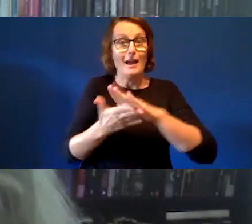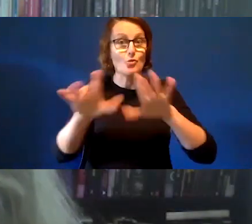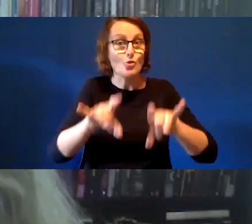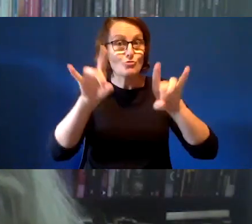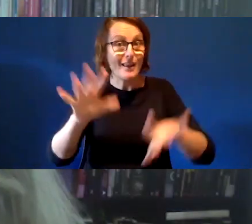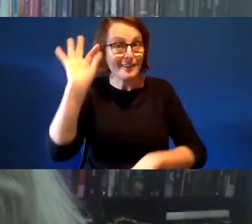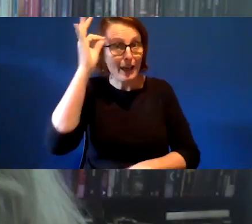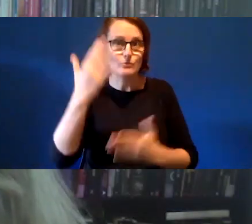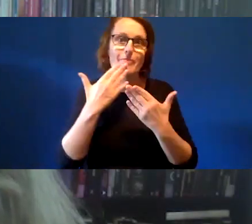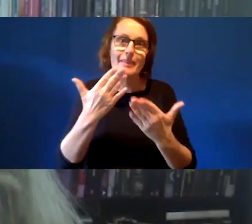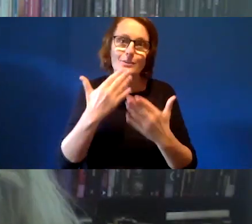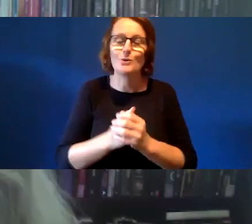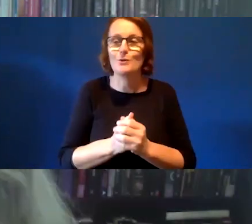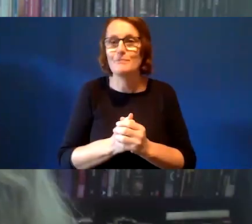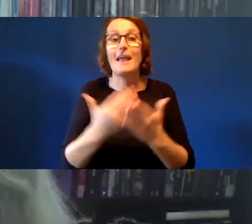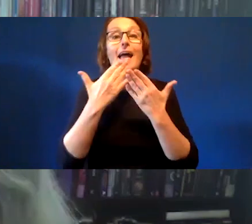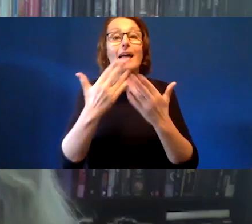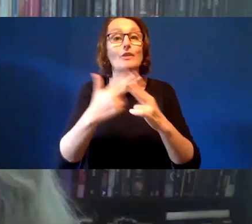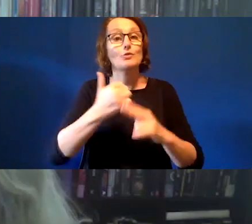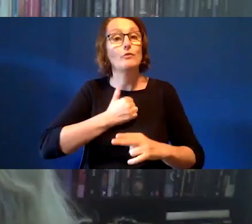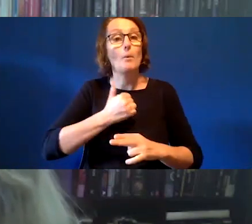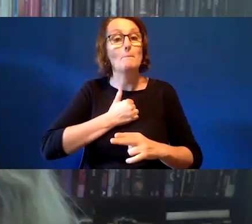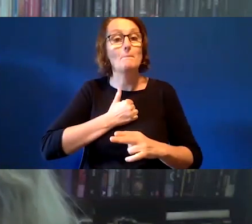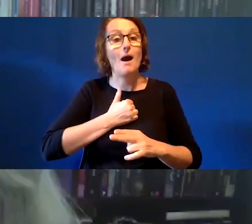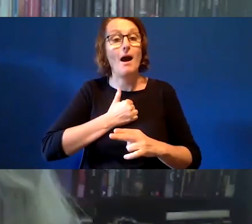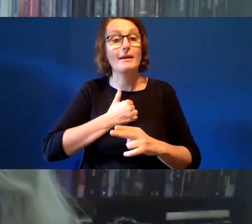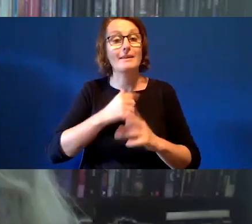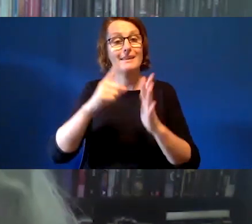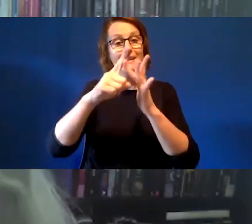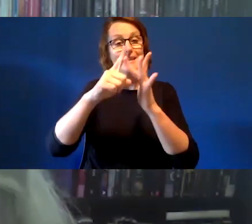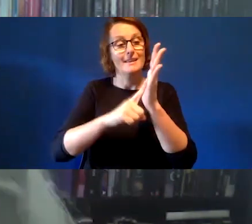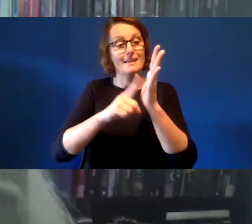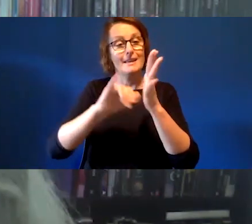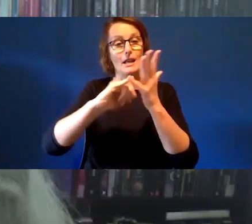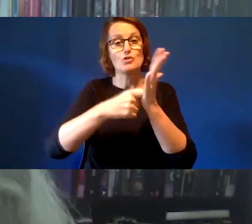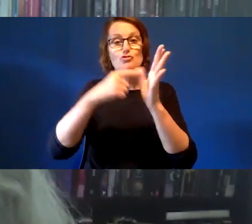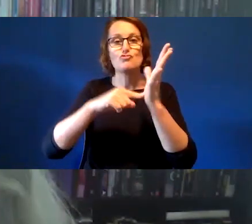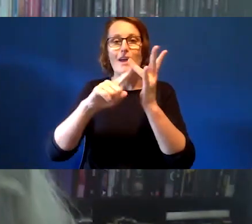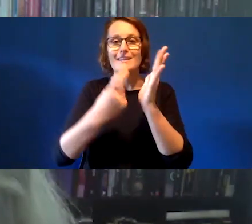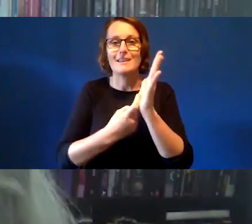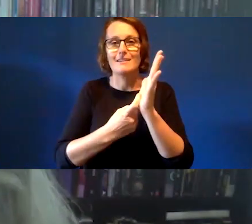Also, a thank you to my illustrator, Marigold, who you will see in the